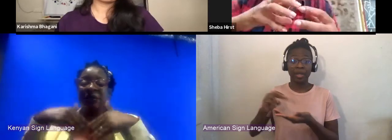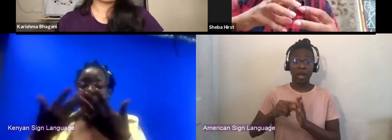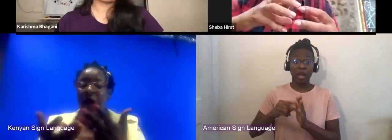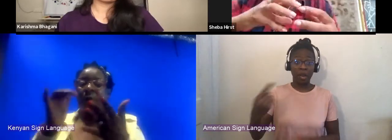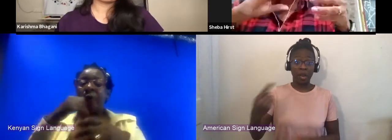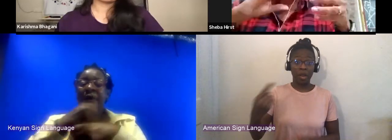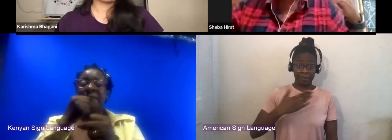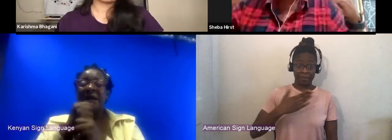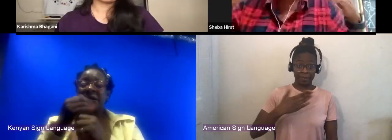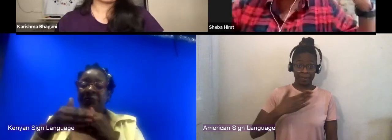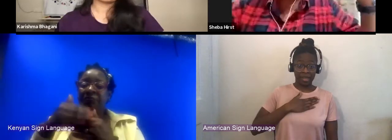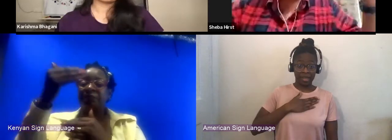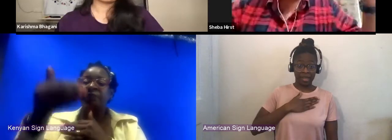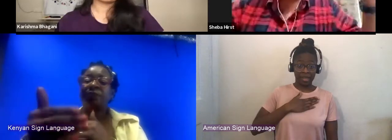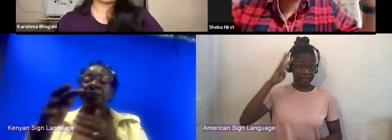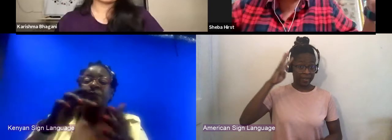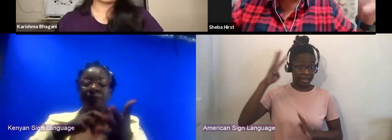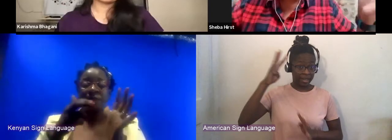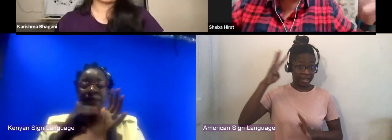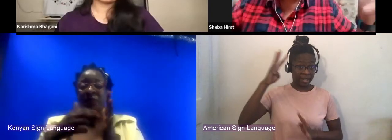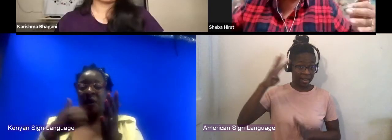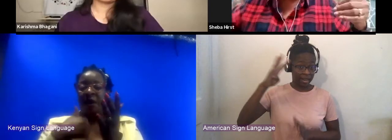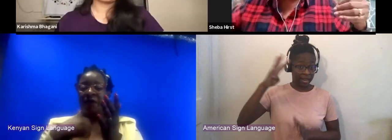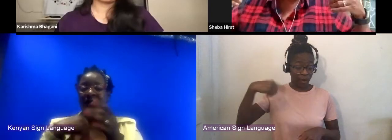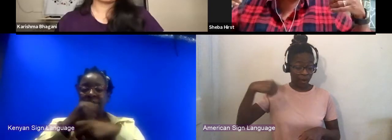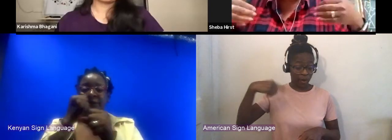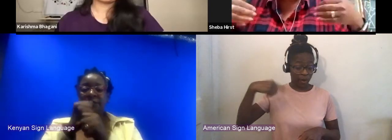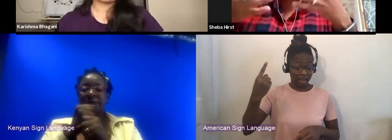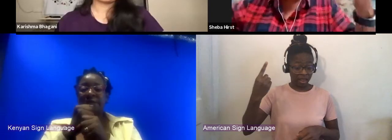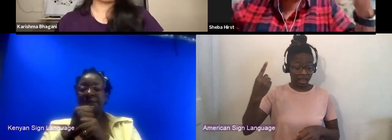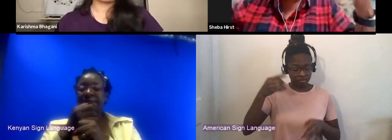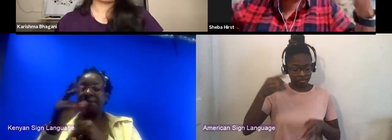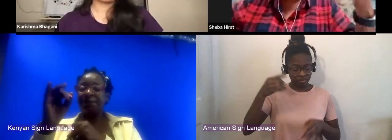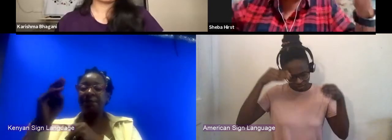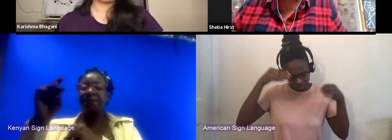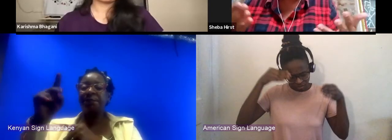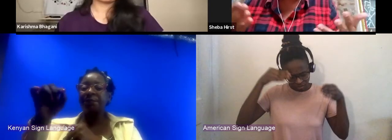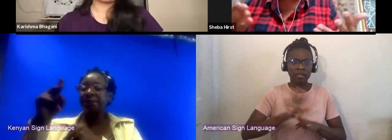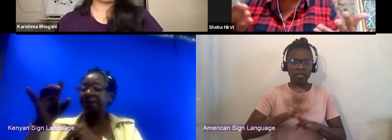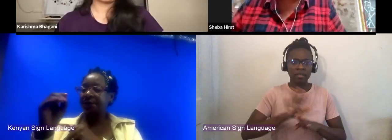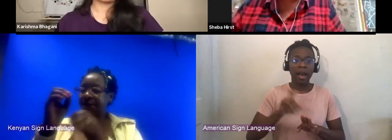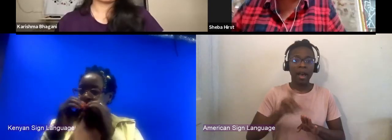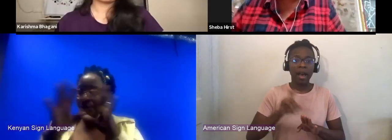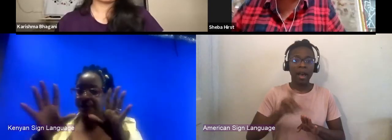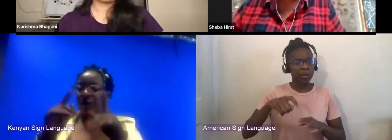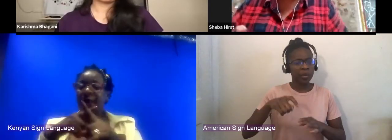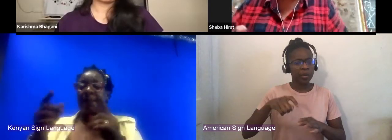but really having to build the structure through which that creative content will then reach audiences.